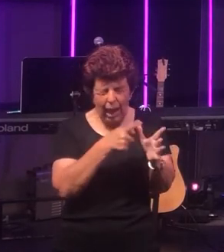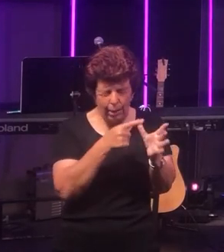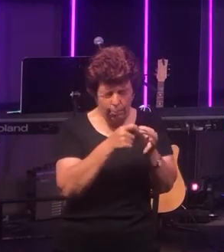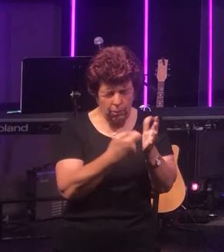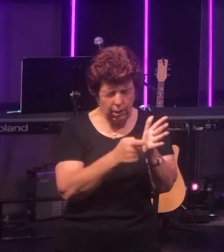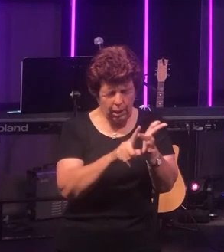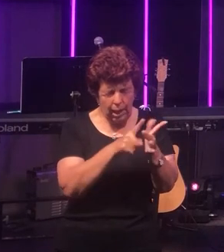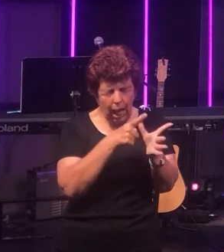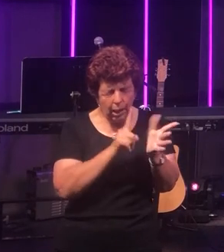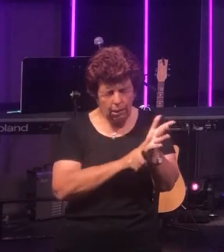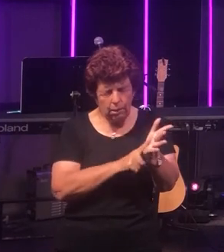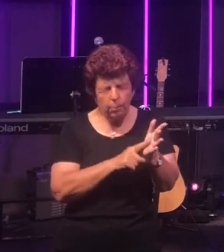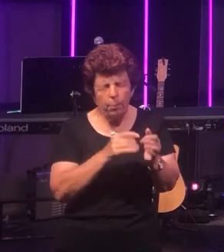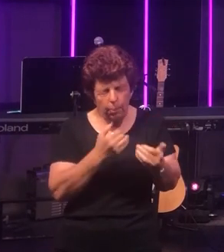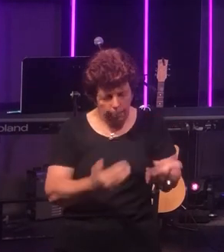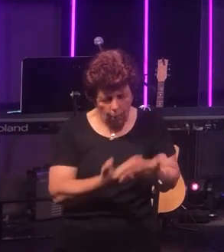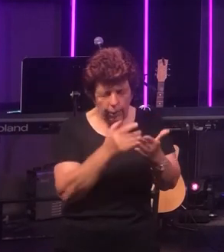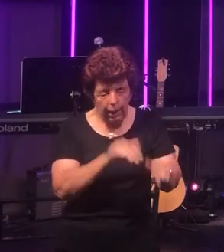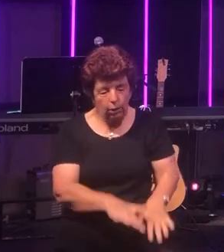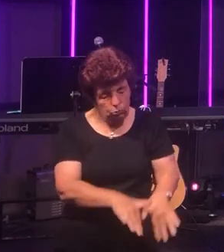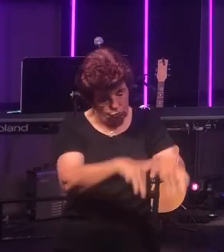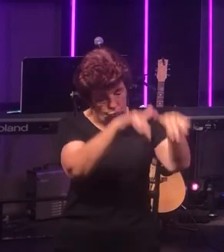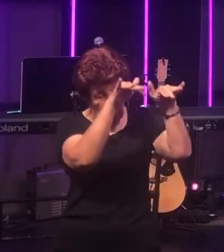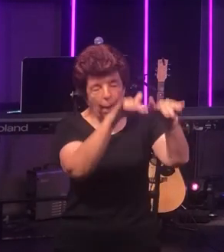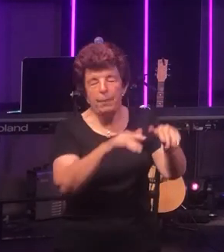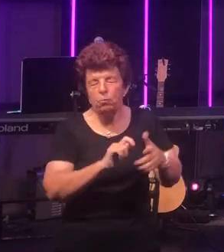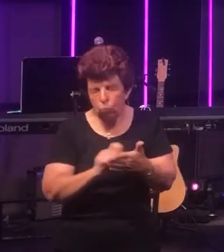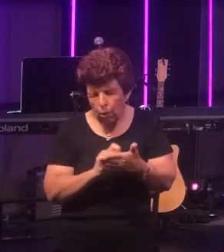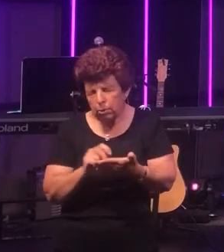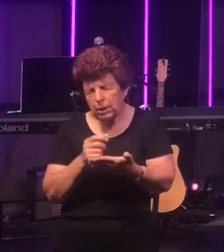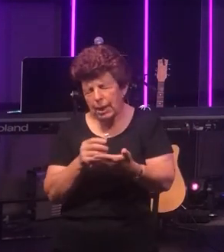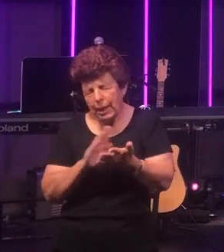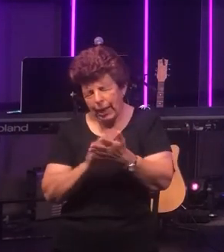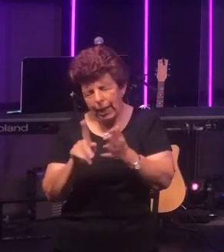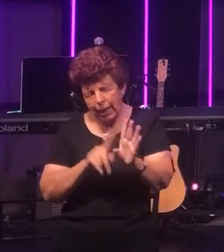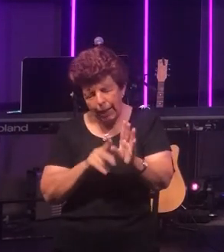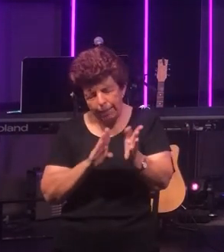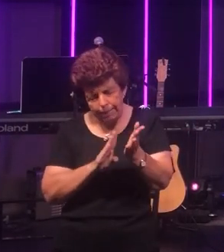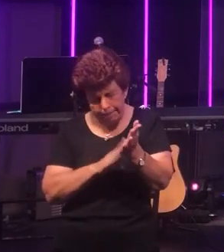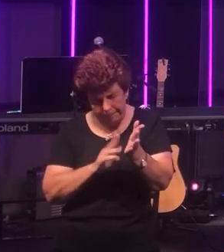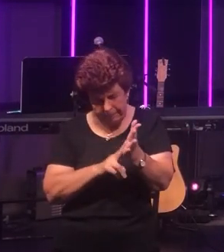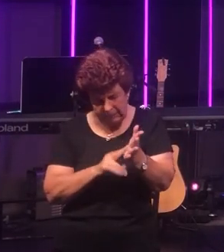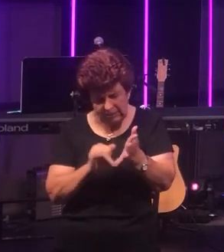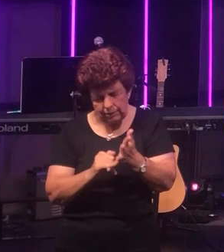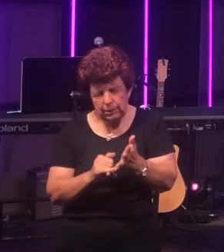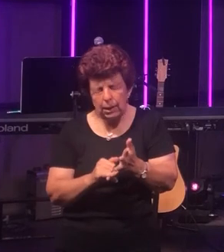He grew up to become a famous hymn writer and it's said that in his life